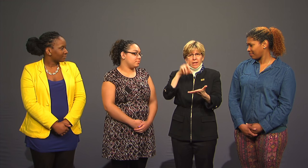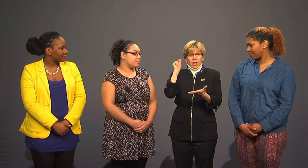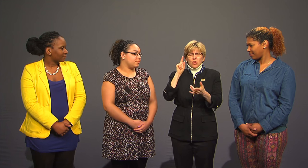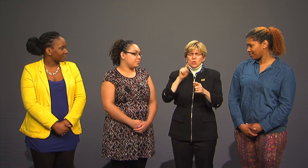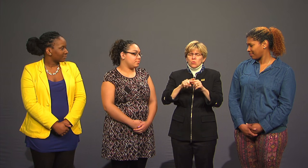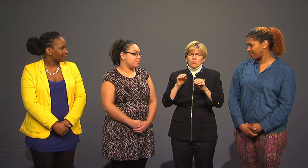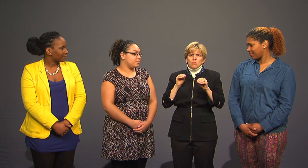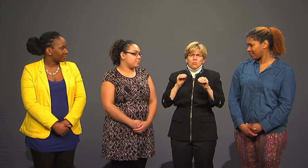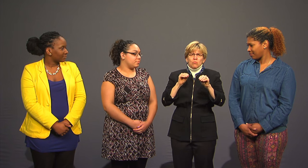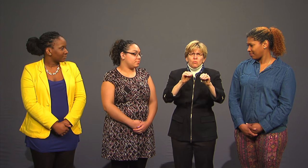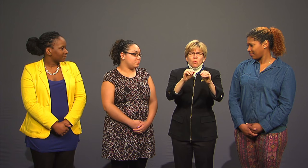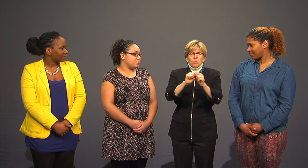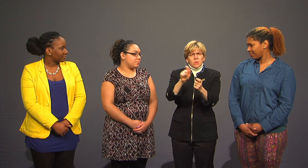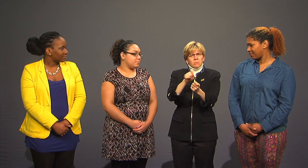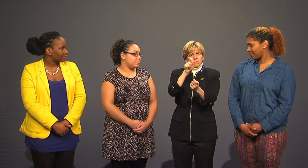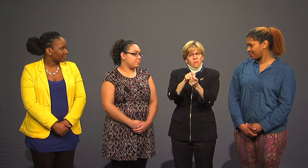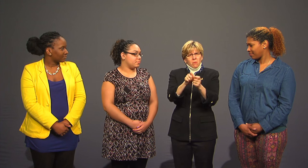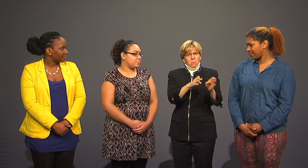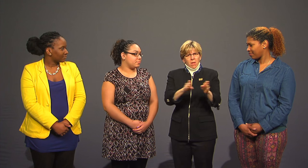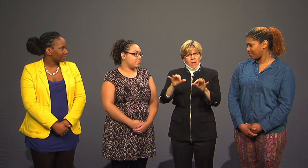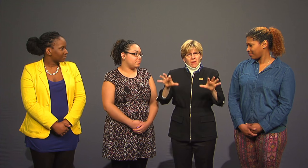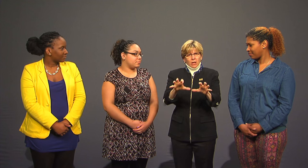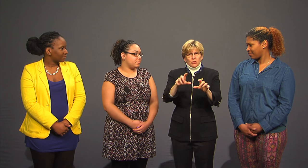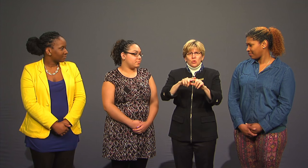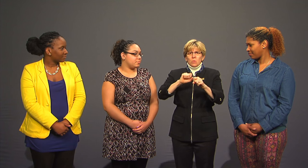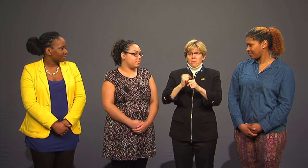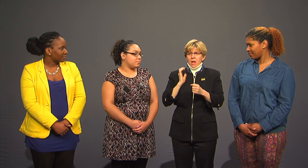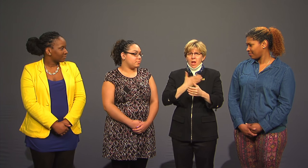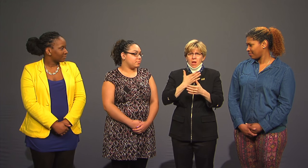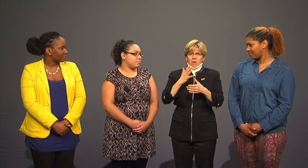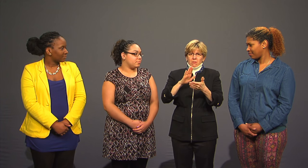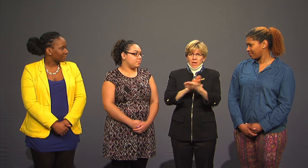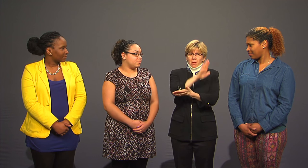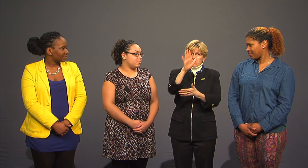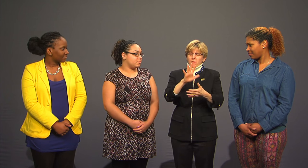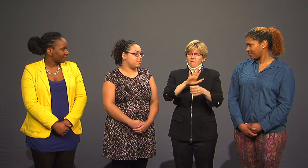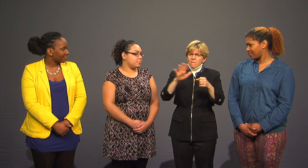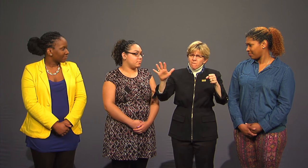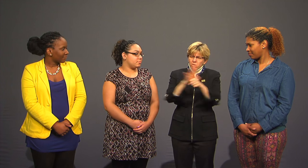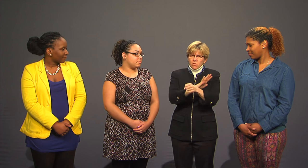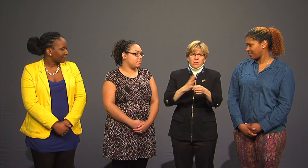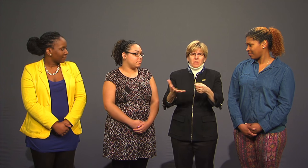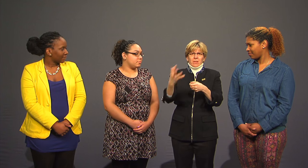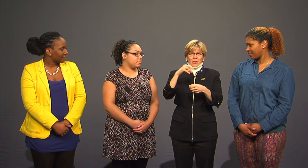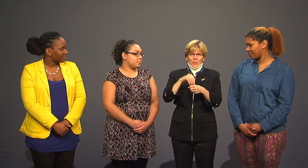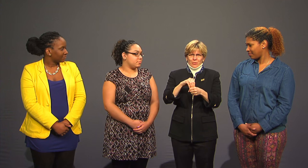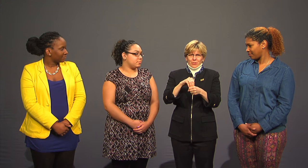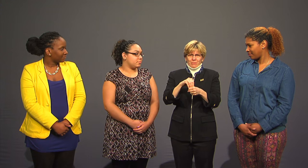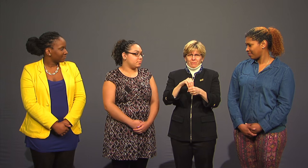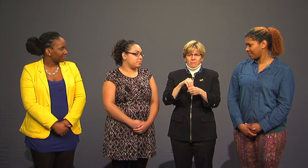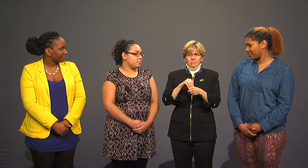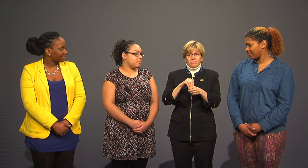to move forward with a specific plan of action to make our campus fully inclusive.